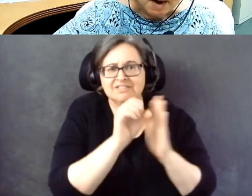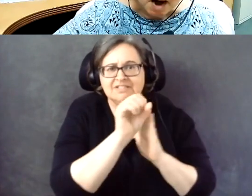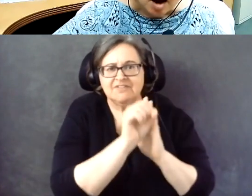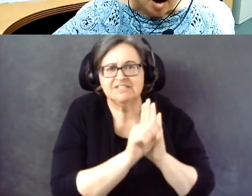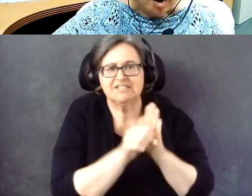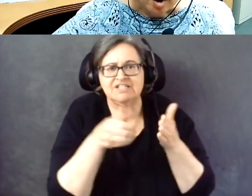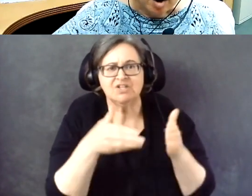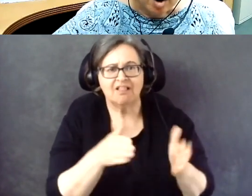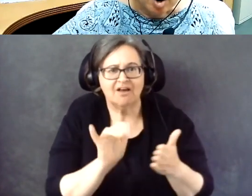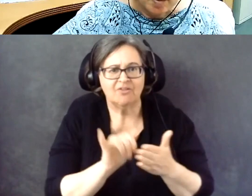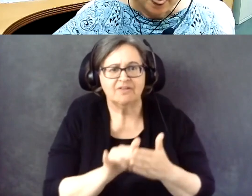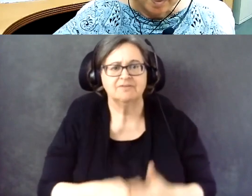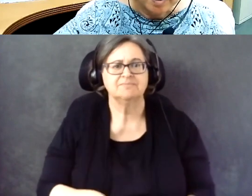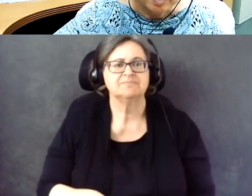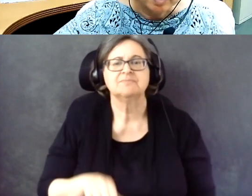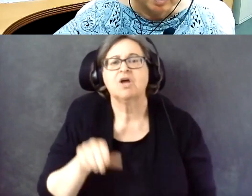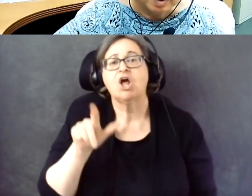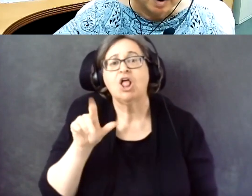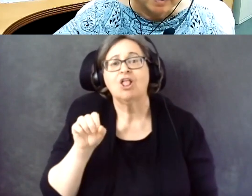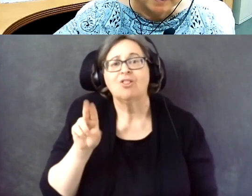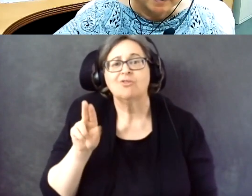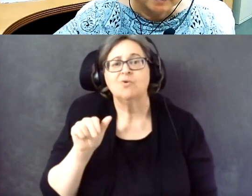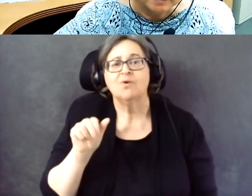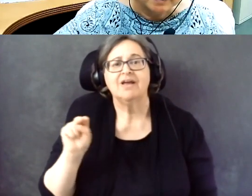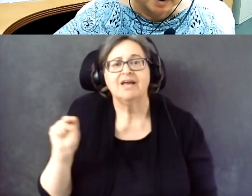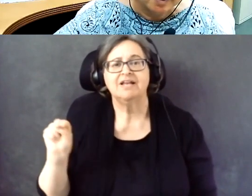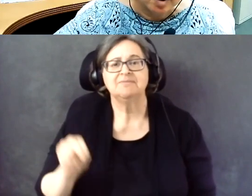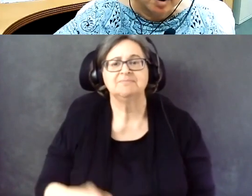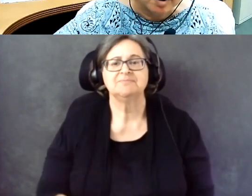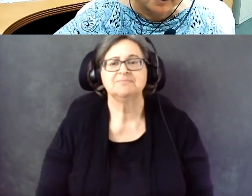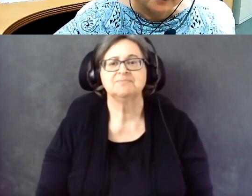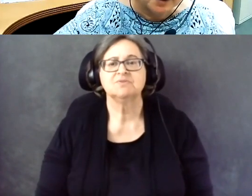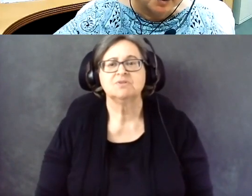There are a few states.